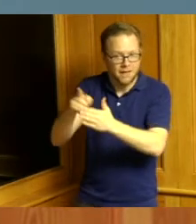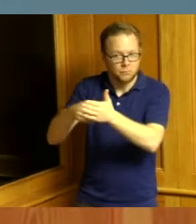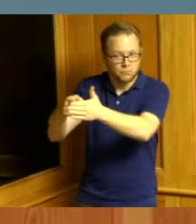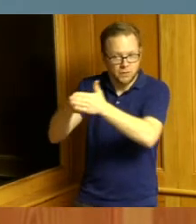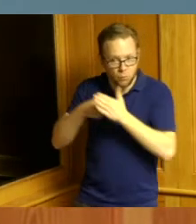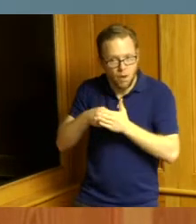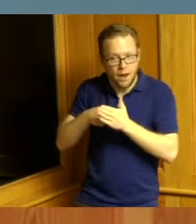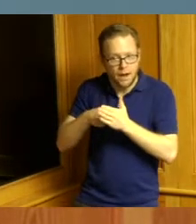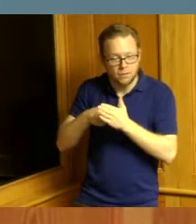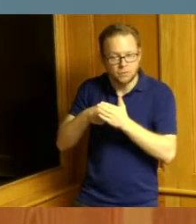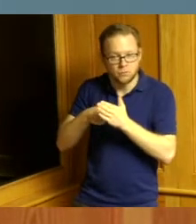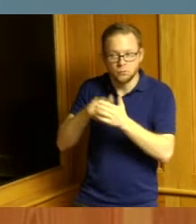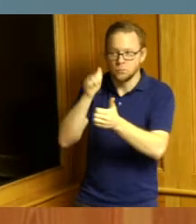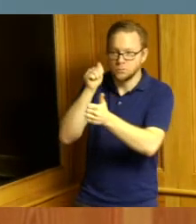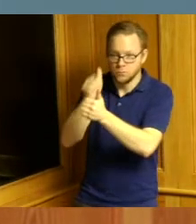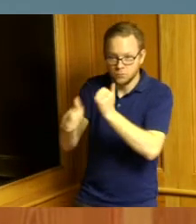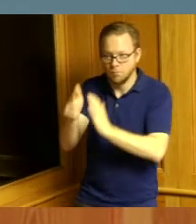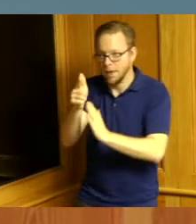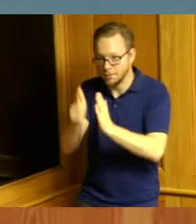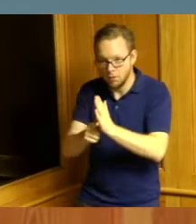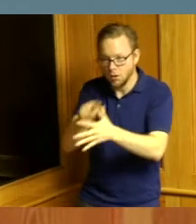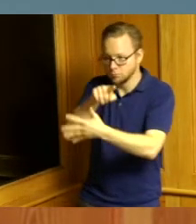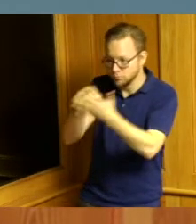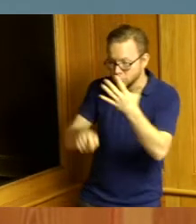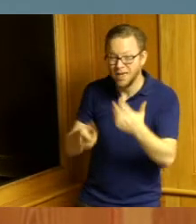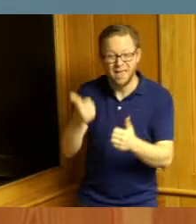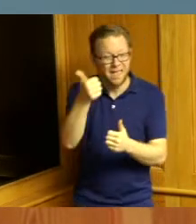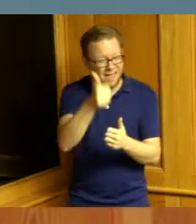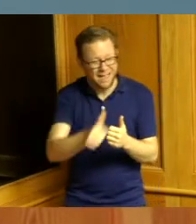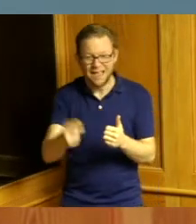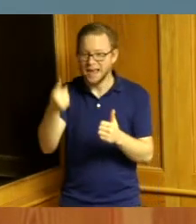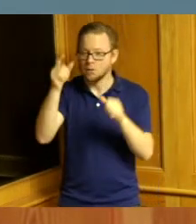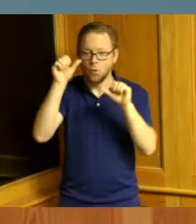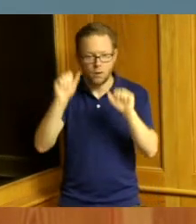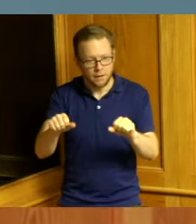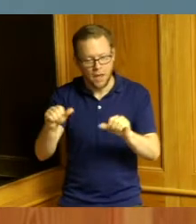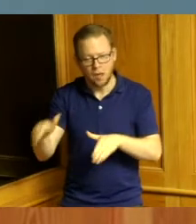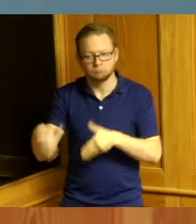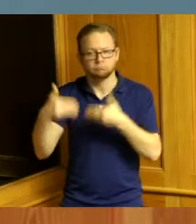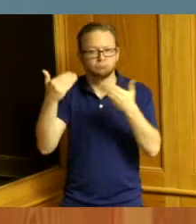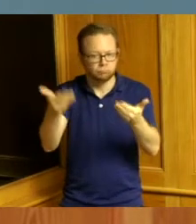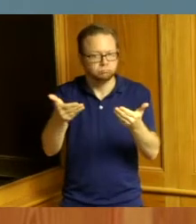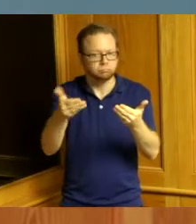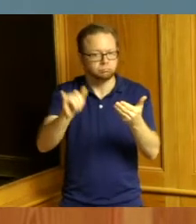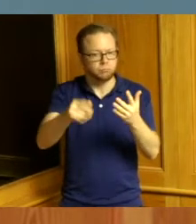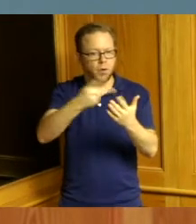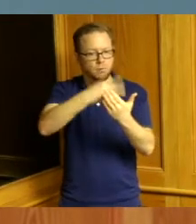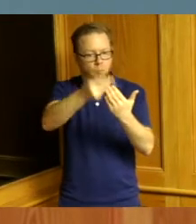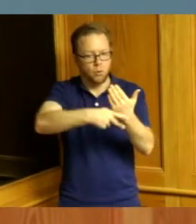that are listening anyone can bring forward an initiative but you have to have at least two